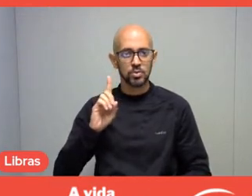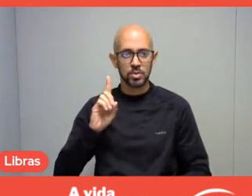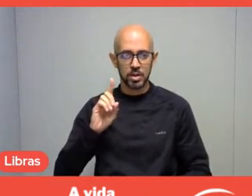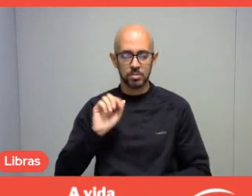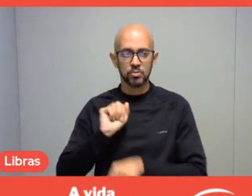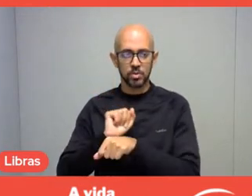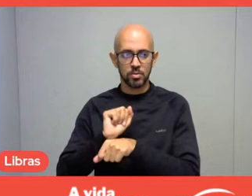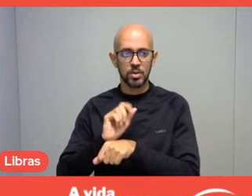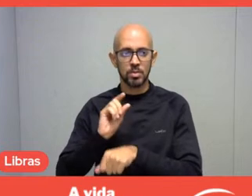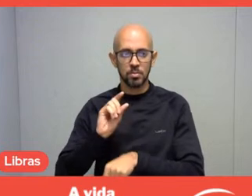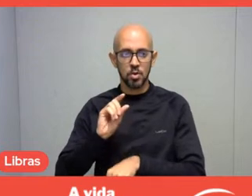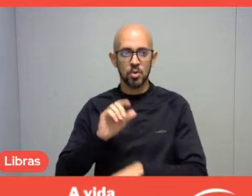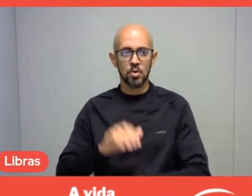Marcia, we can't listen.